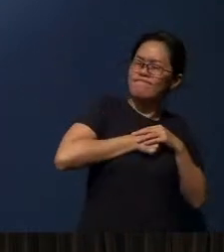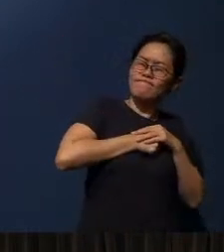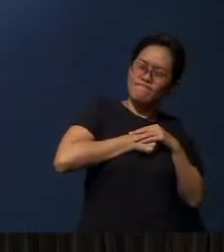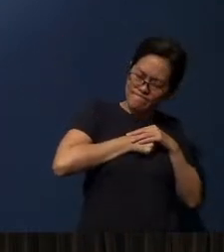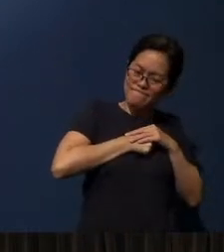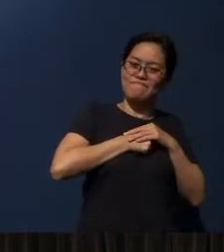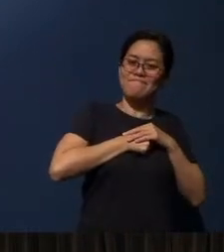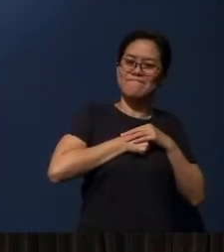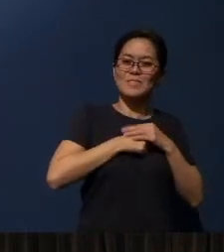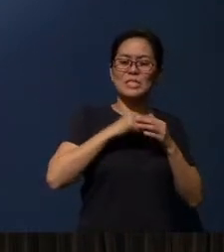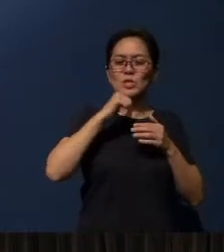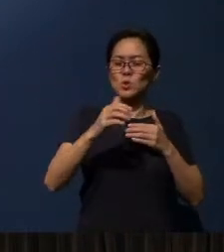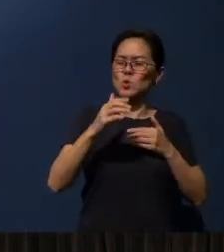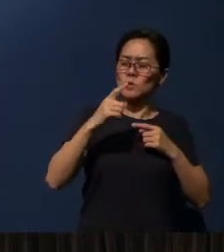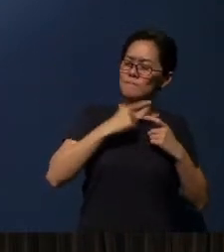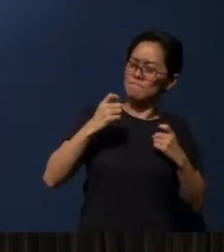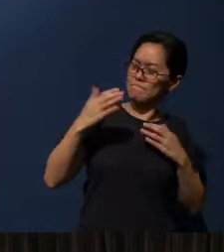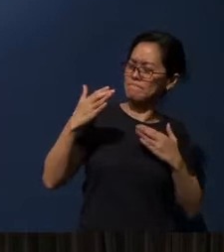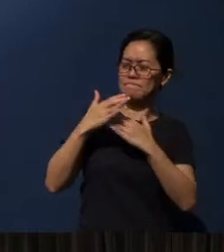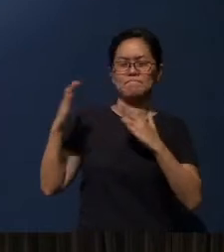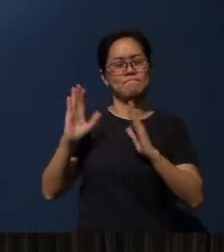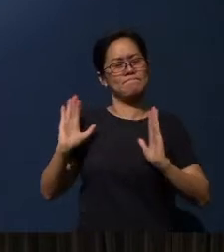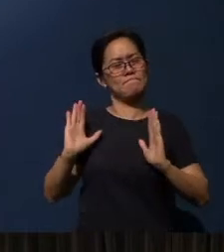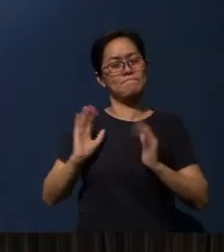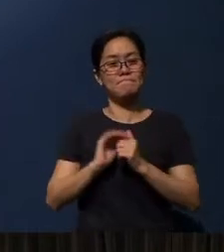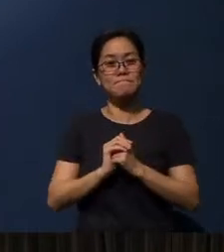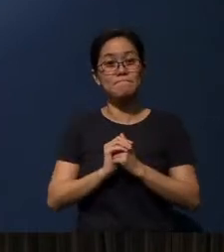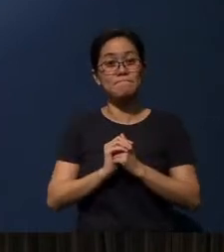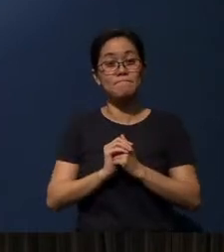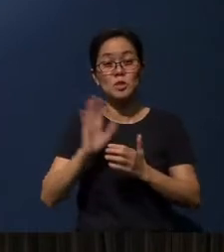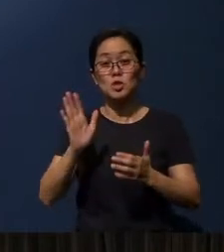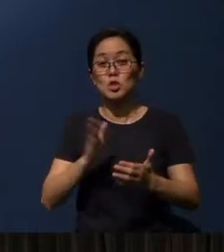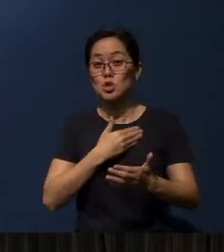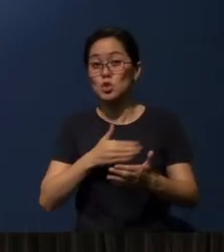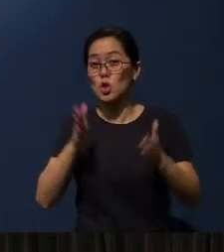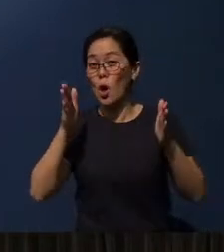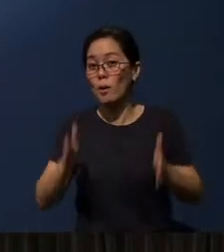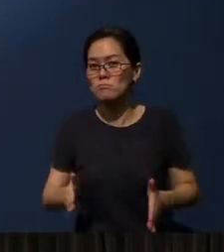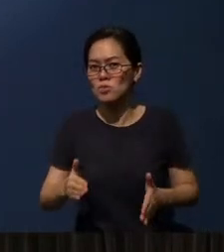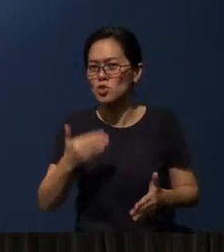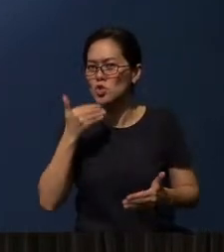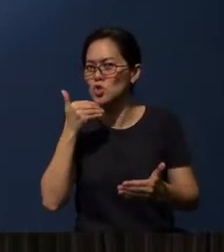that I might not sin against You.” The Psalmist is very good at this.